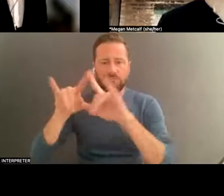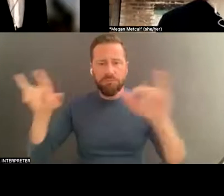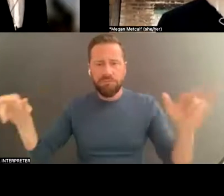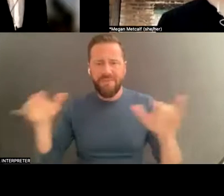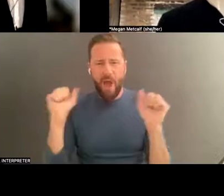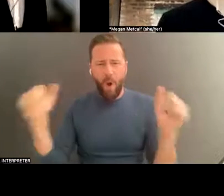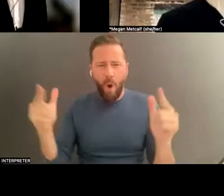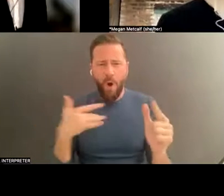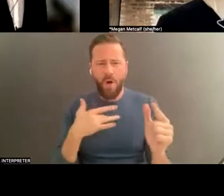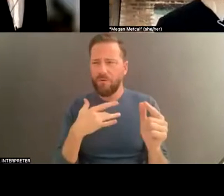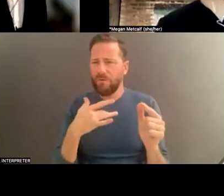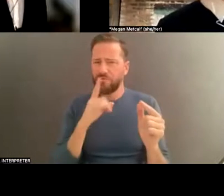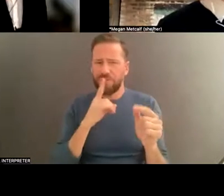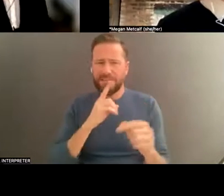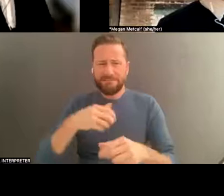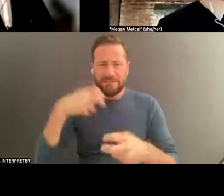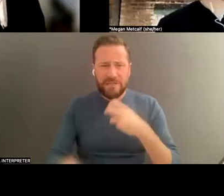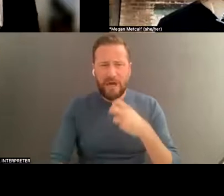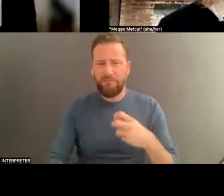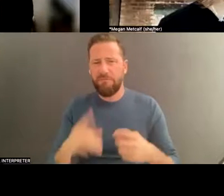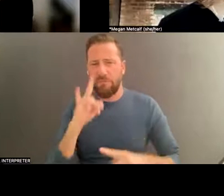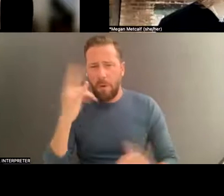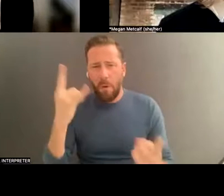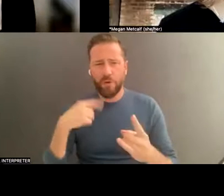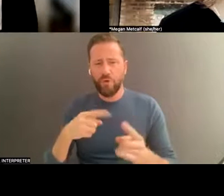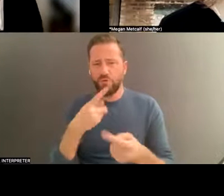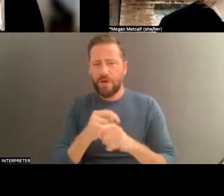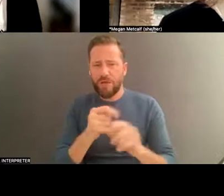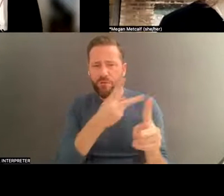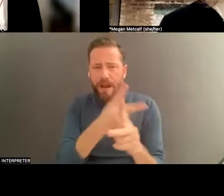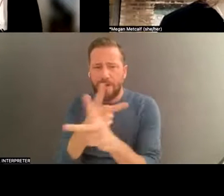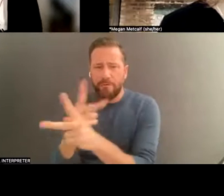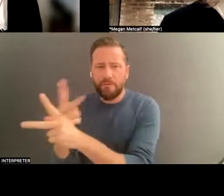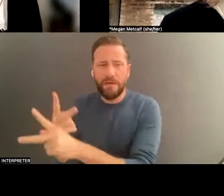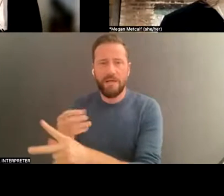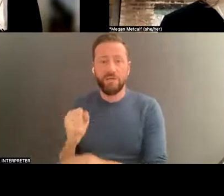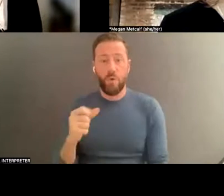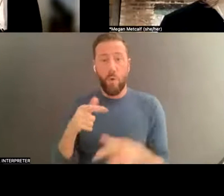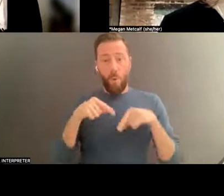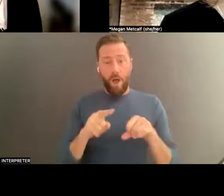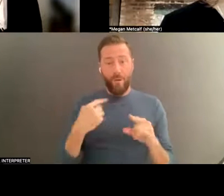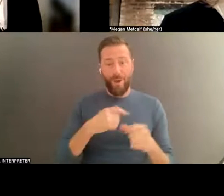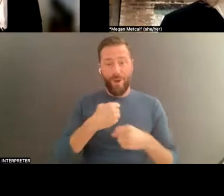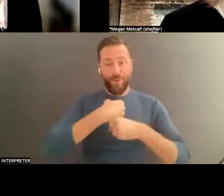track. So while we're creating a legacy, I think there's also the question of what are the limits to it and what